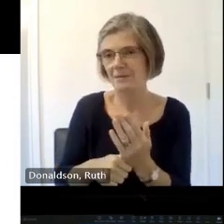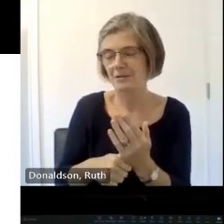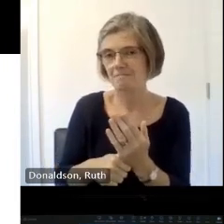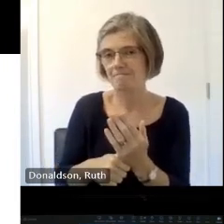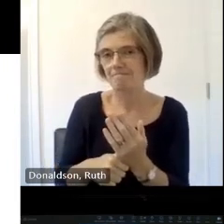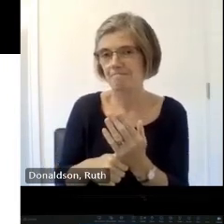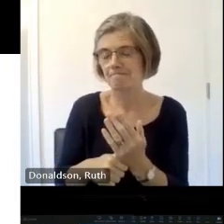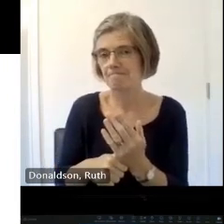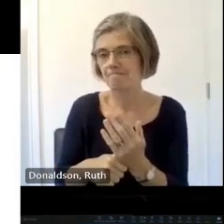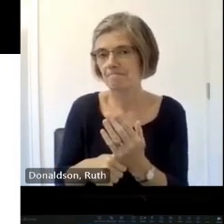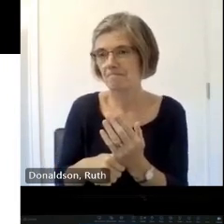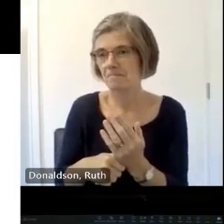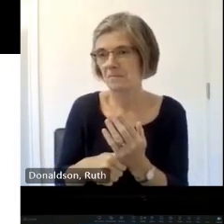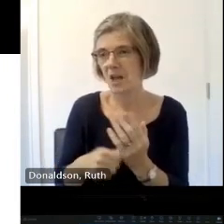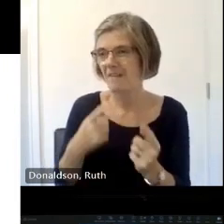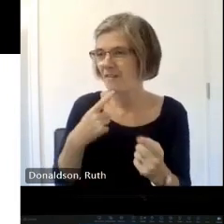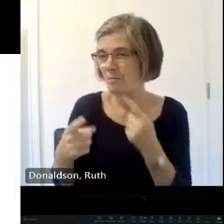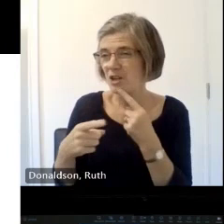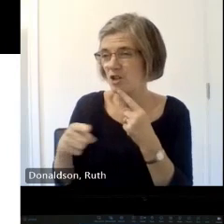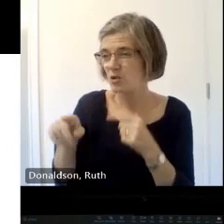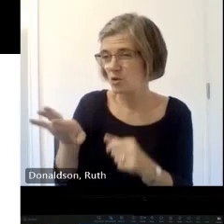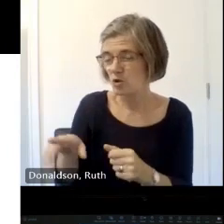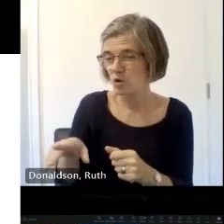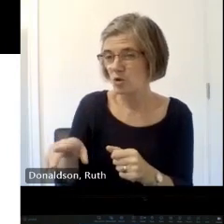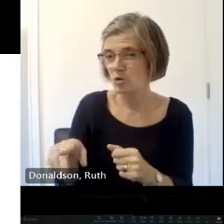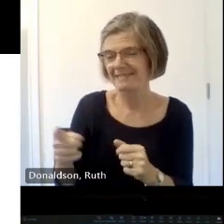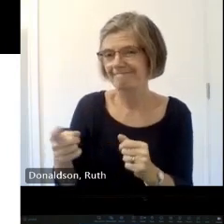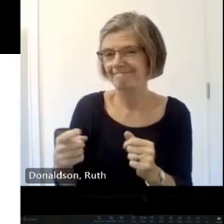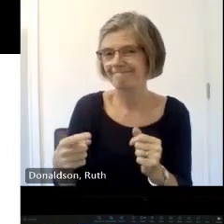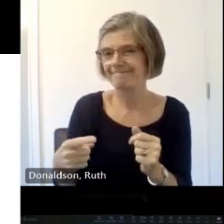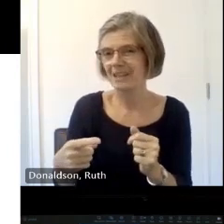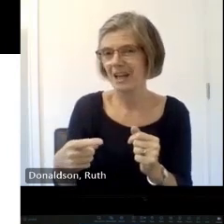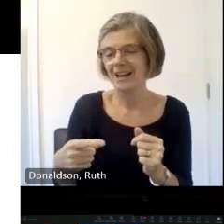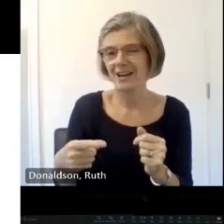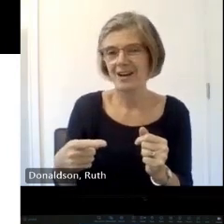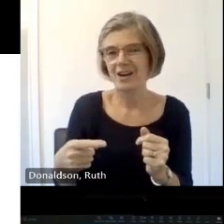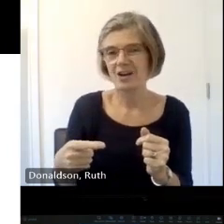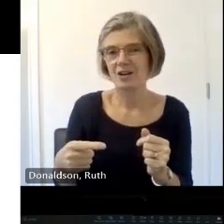of importance of place and what the hall might be used for if if if the space it's not an old